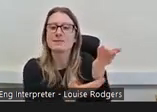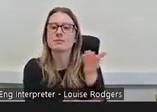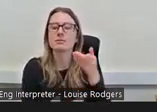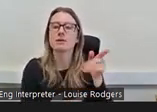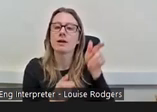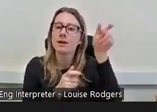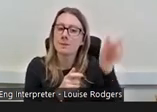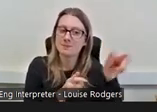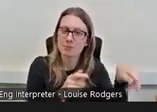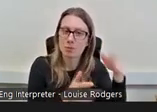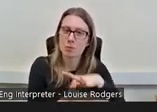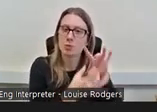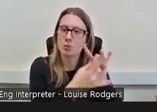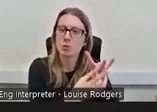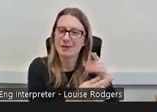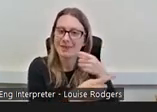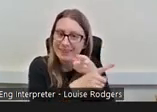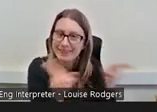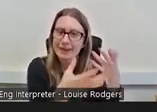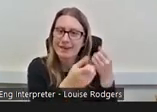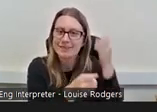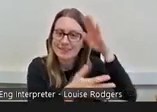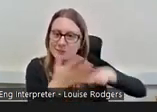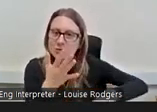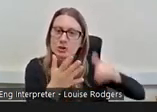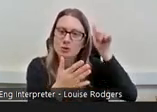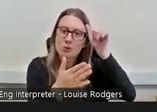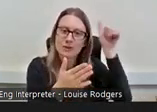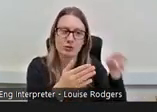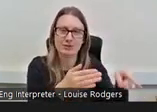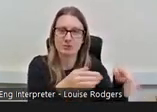are the ones with experience in, the knowledge on the ground, they know who to talk to,